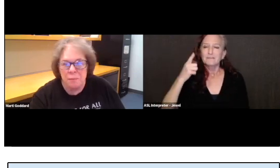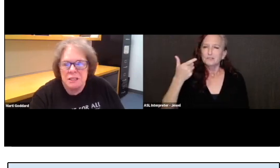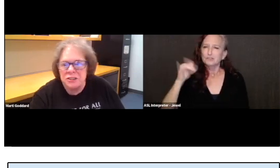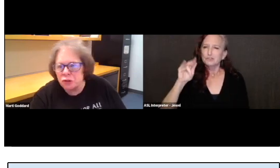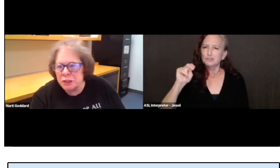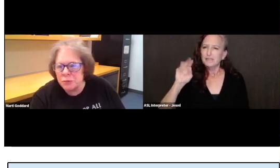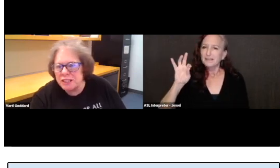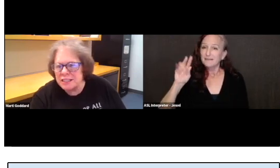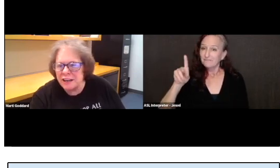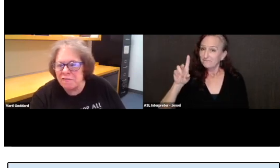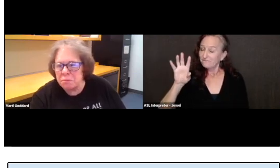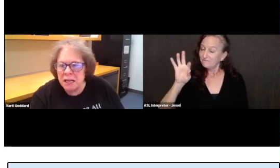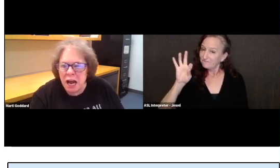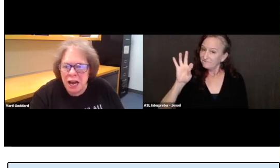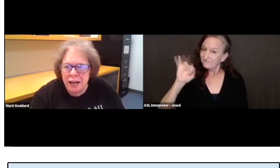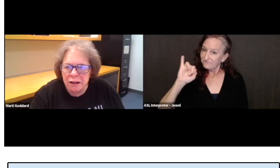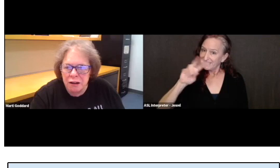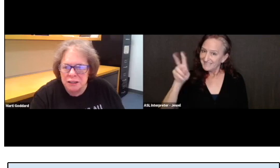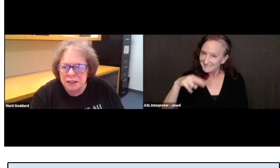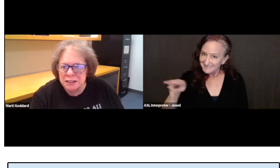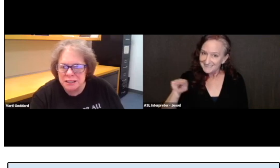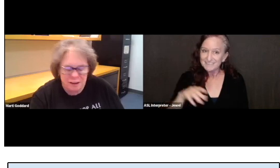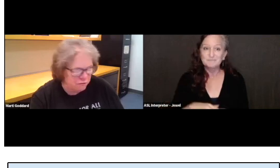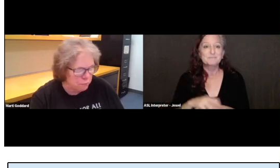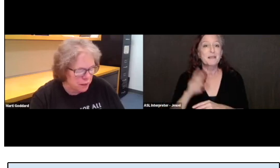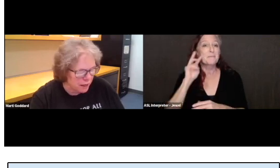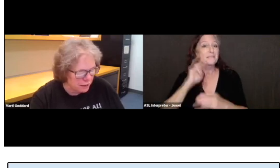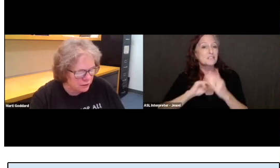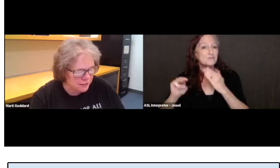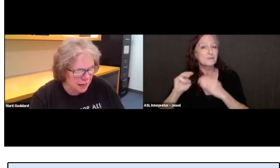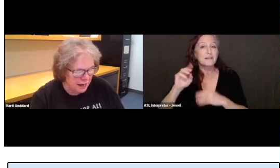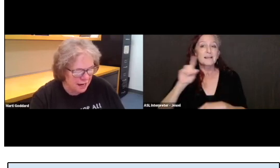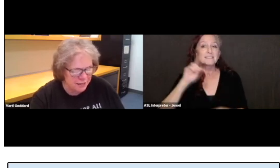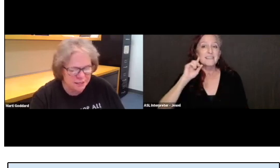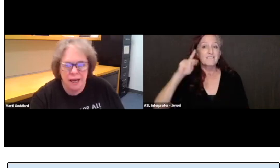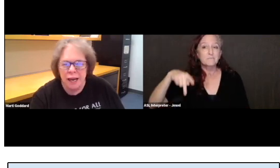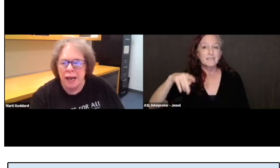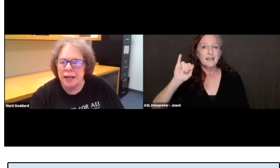A mystery with the deaf PI called Deaf Man's Hand.